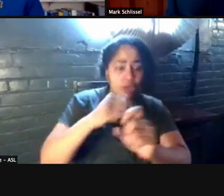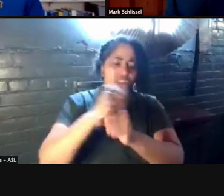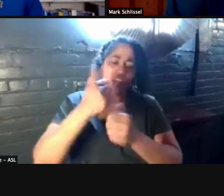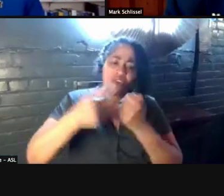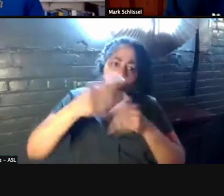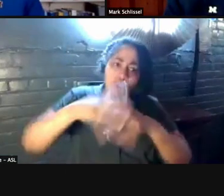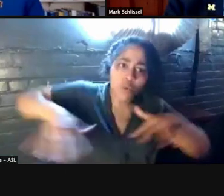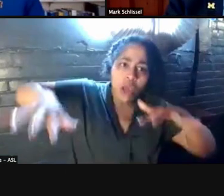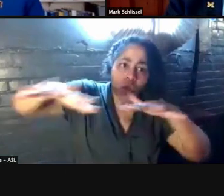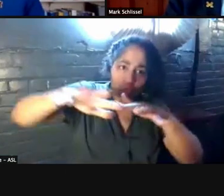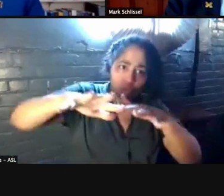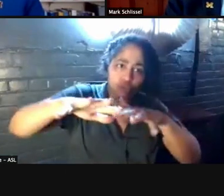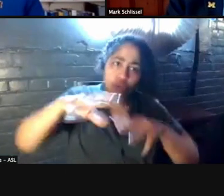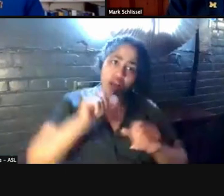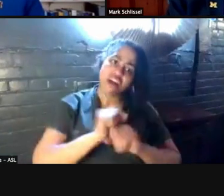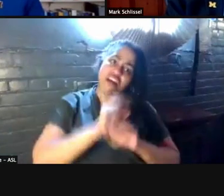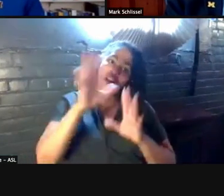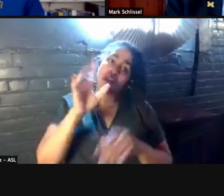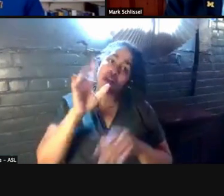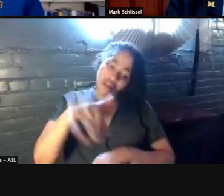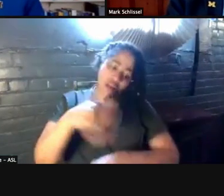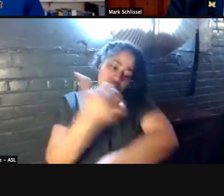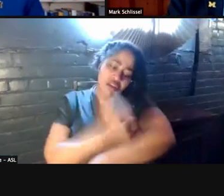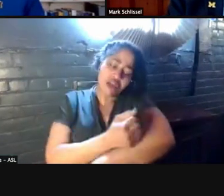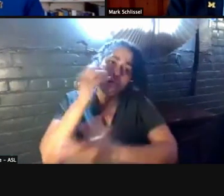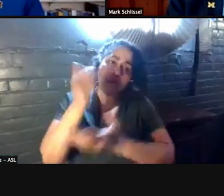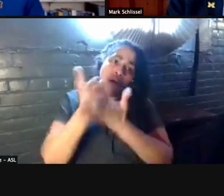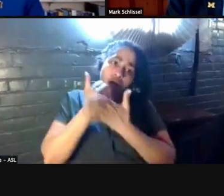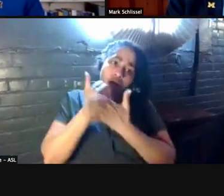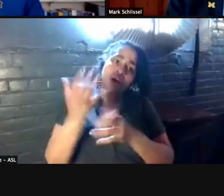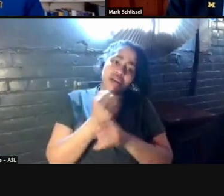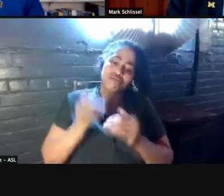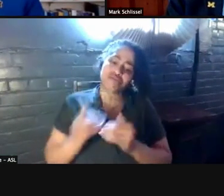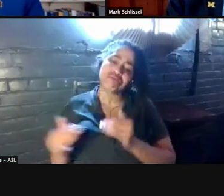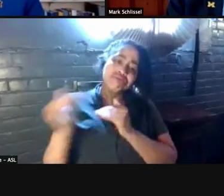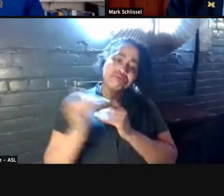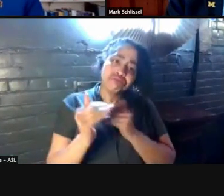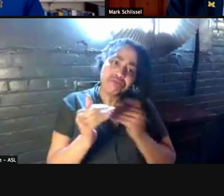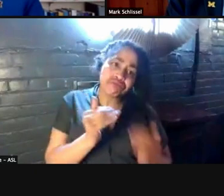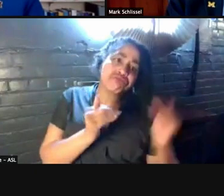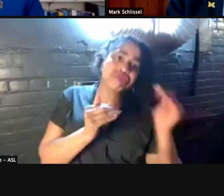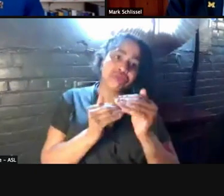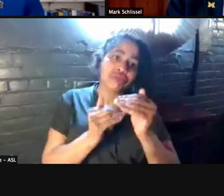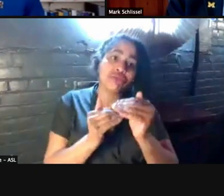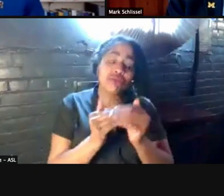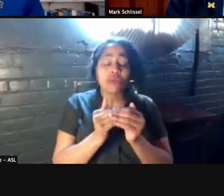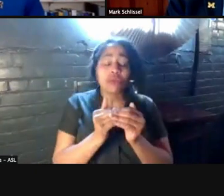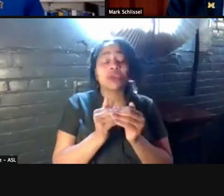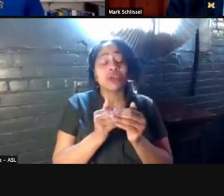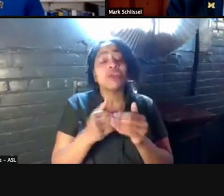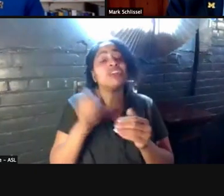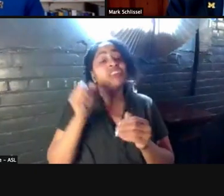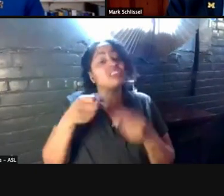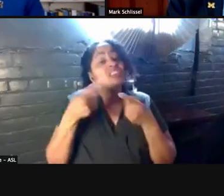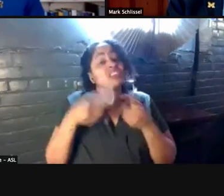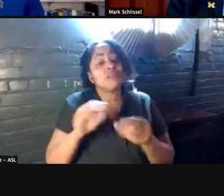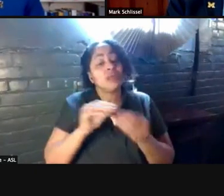clearly vaccination is what's gonna get us to the next phase and although it's happening the numbers in our state are still not